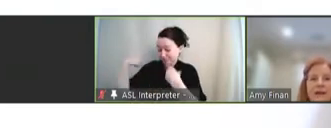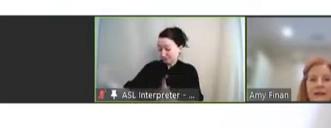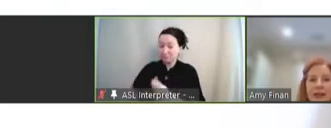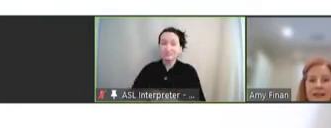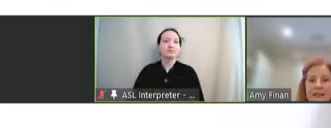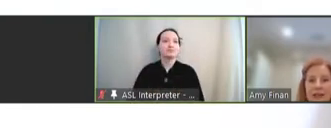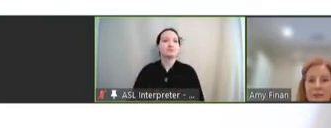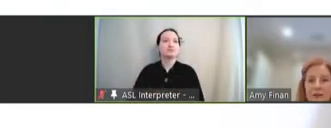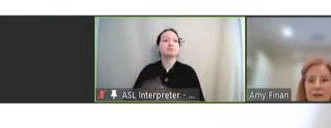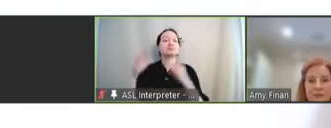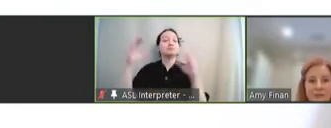Next slide, please.